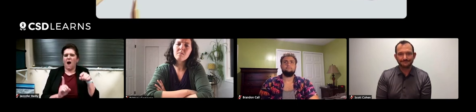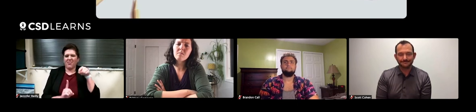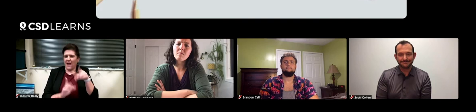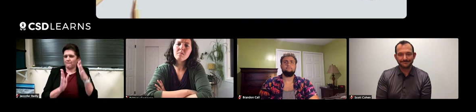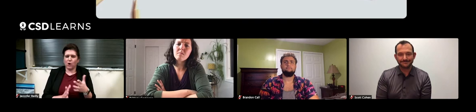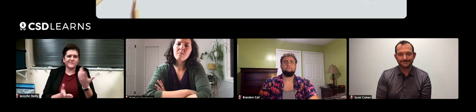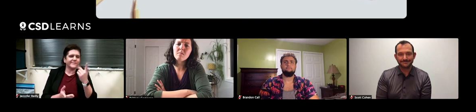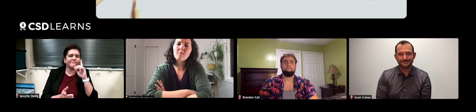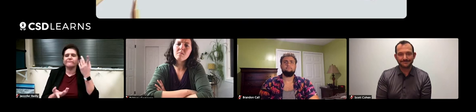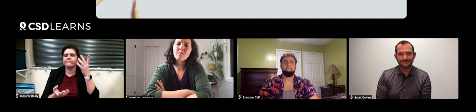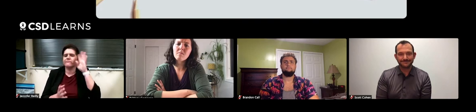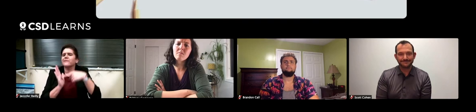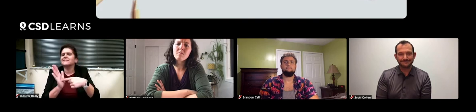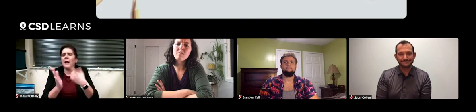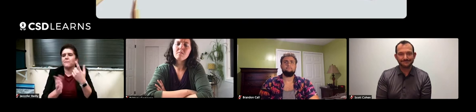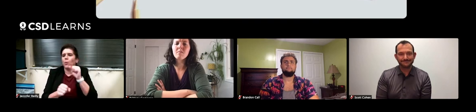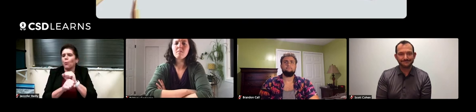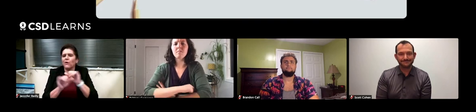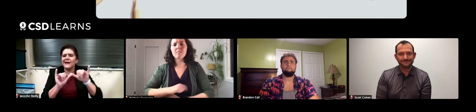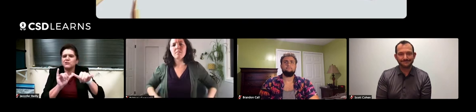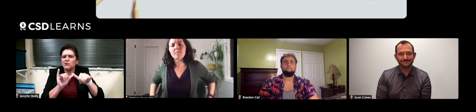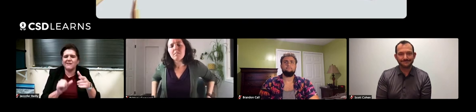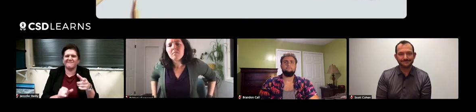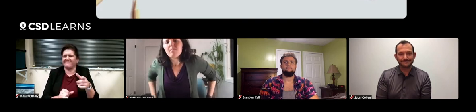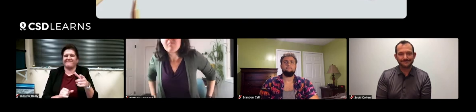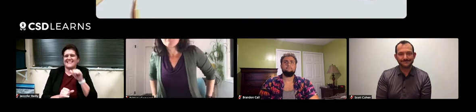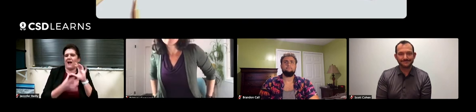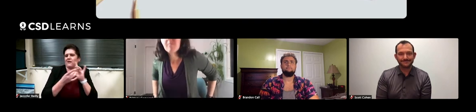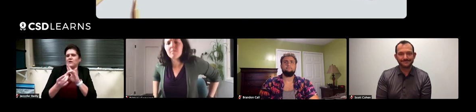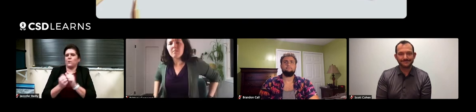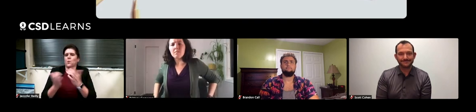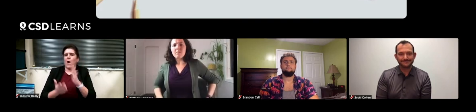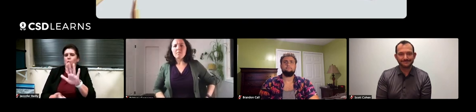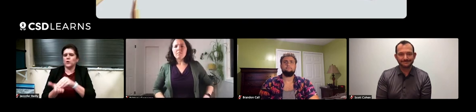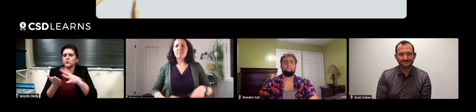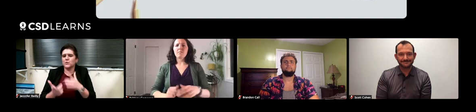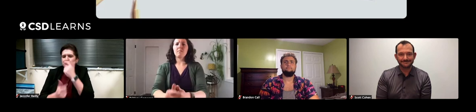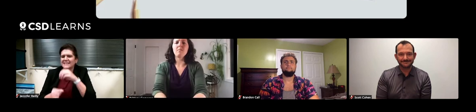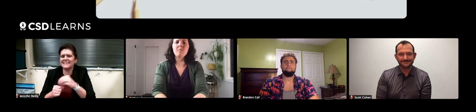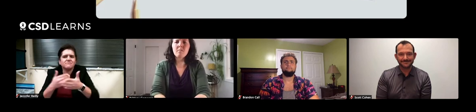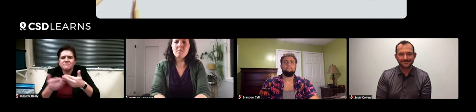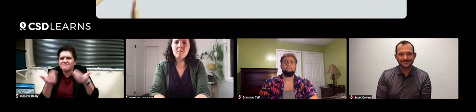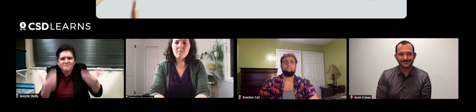but this person works as an engineer and that doesn't really tie in with what your students are interested in,